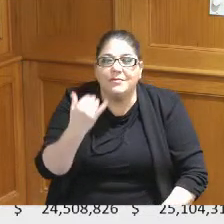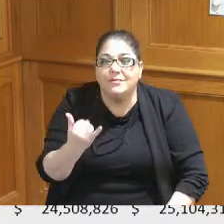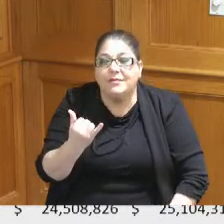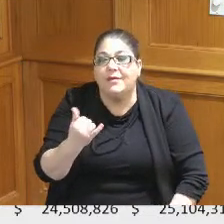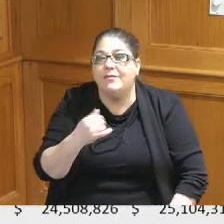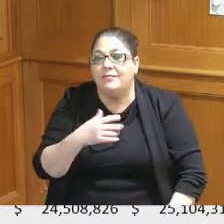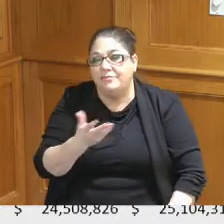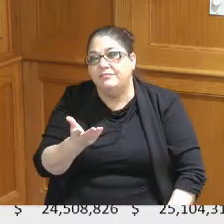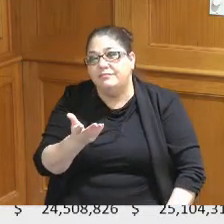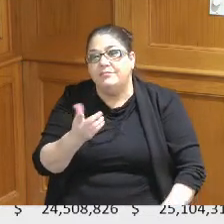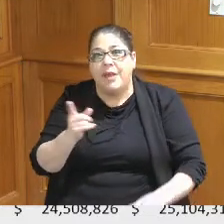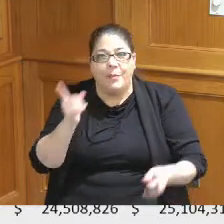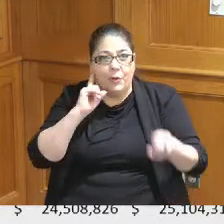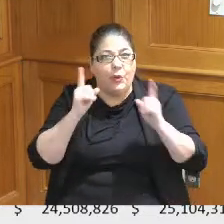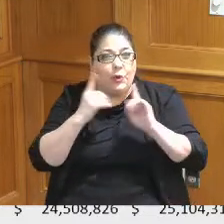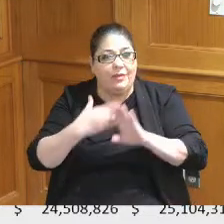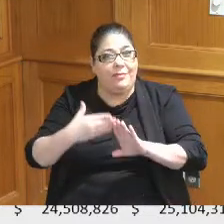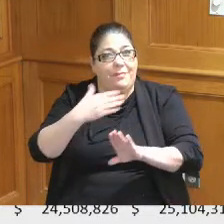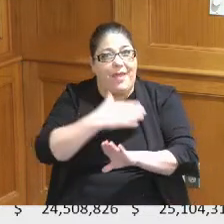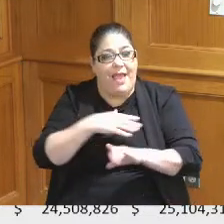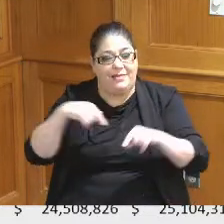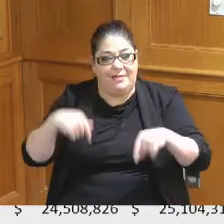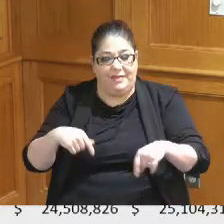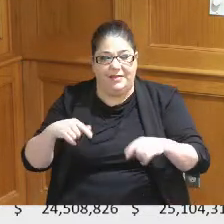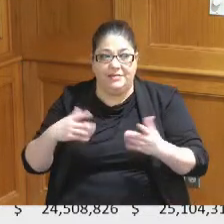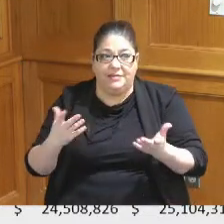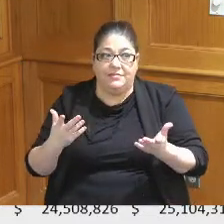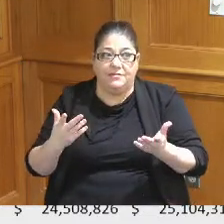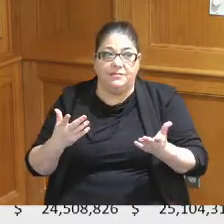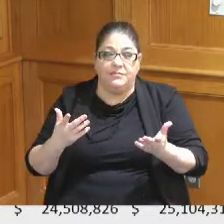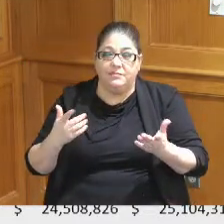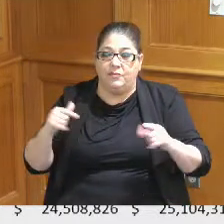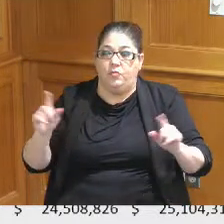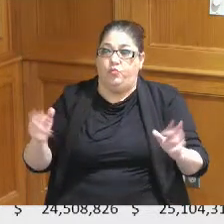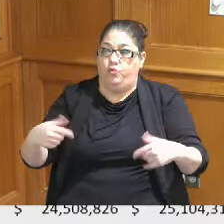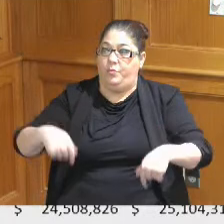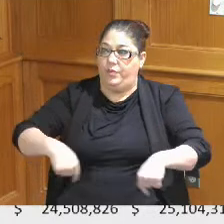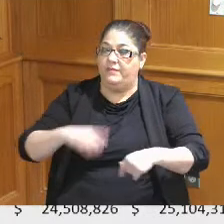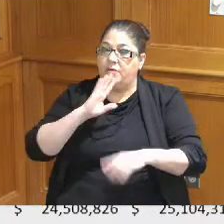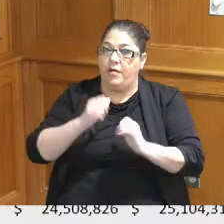at home who have heard in the past and this room In particular have talked about the occupancy